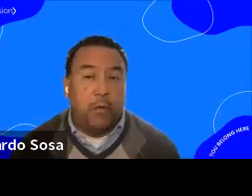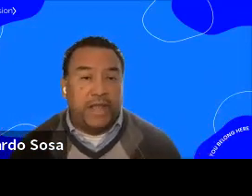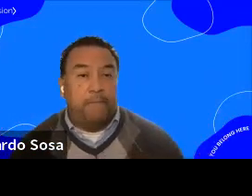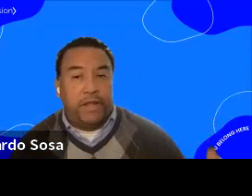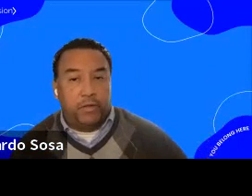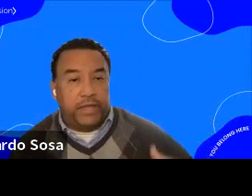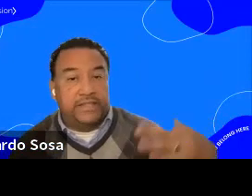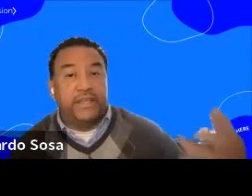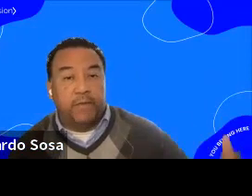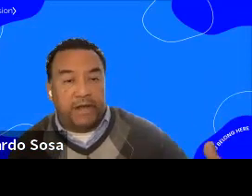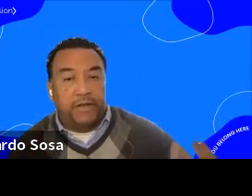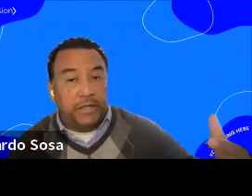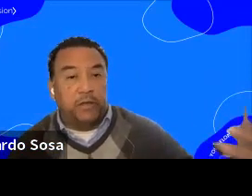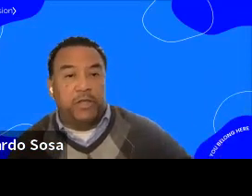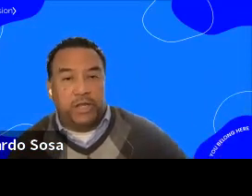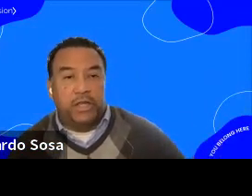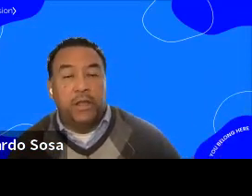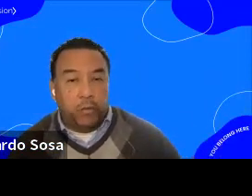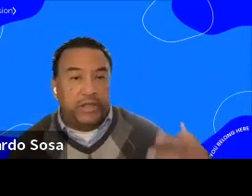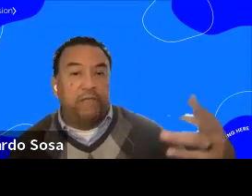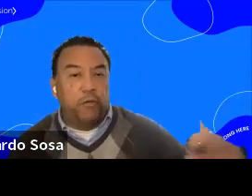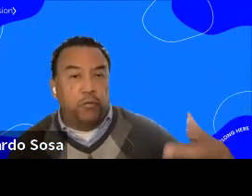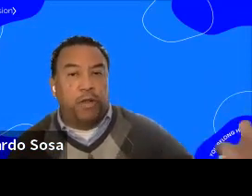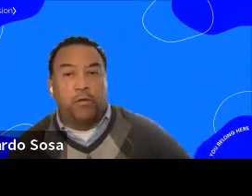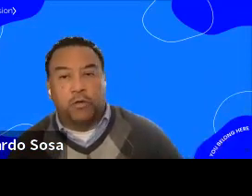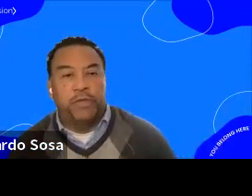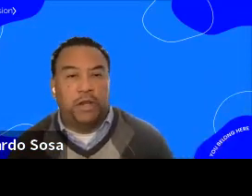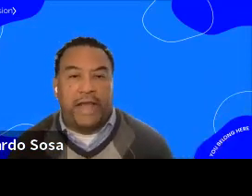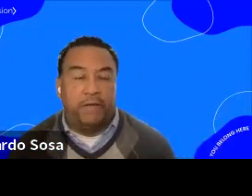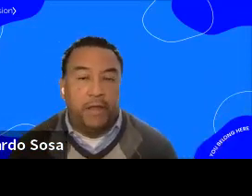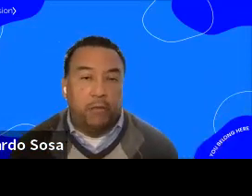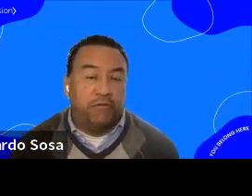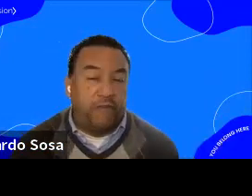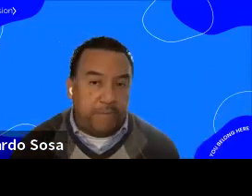And now we have built a steam hub in the community with the full blown computer lab where families,